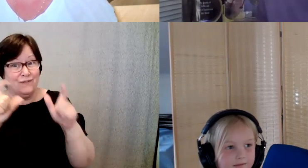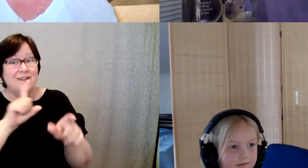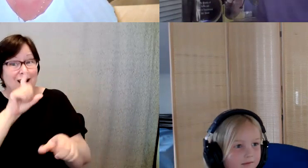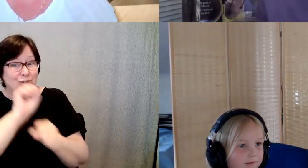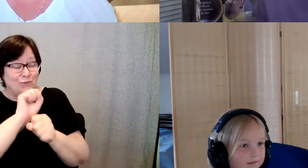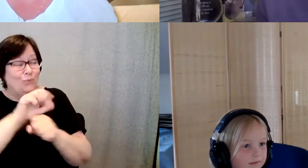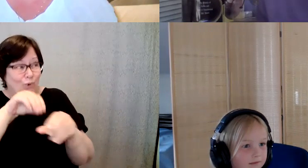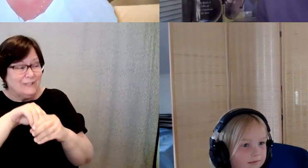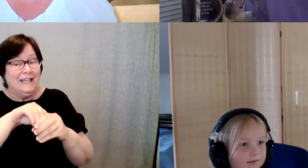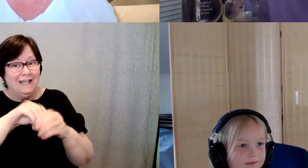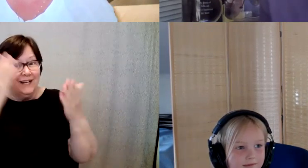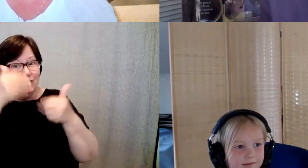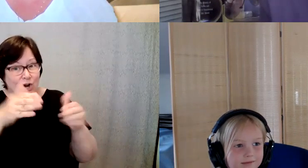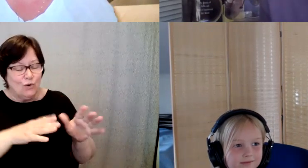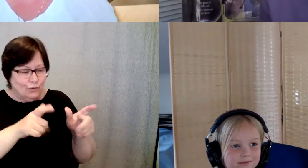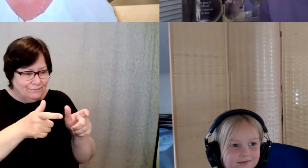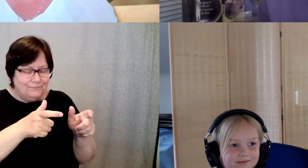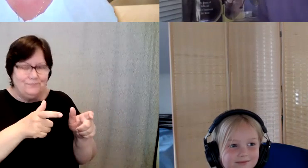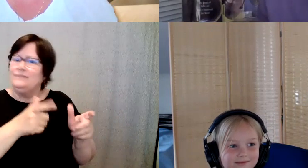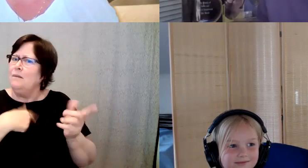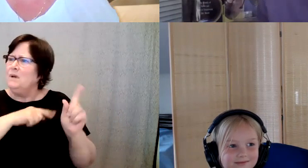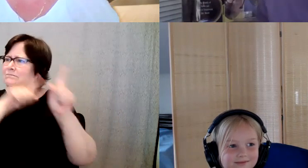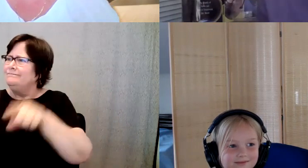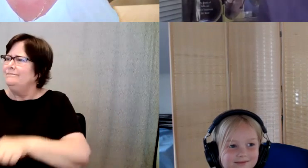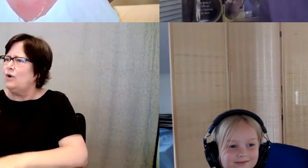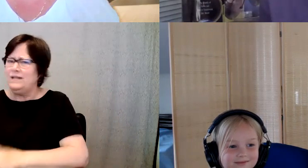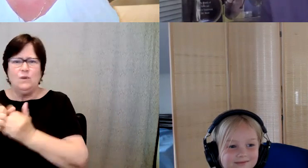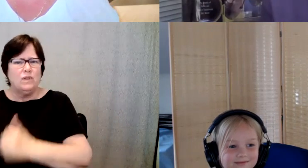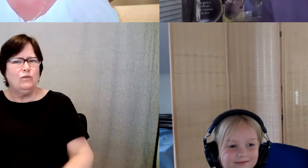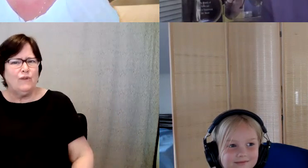I I came up to RIT with a good friend who was looking to get.